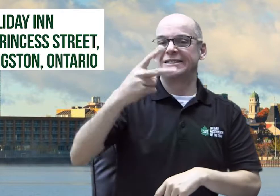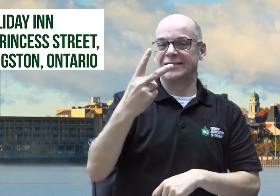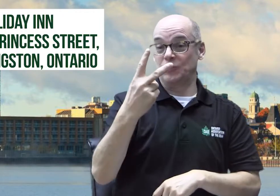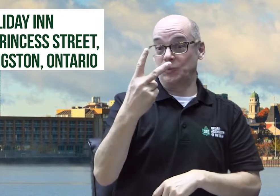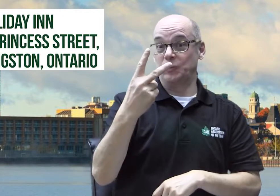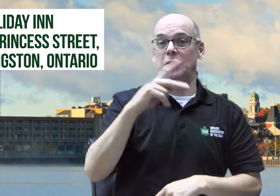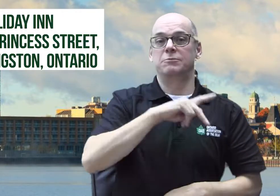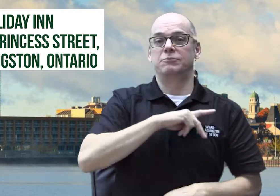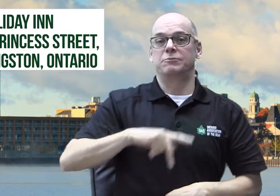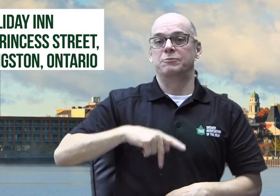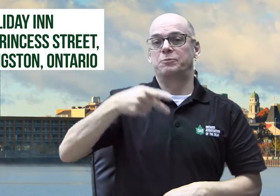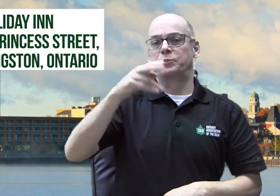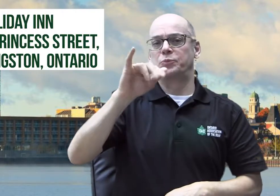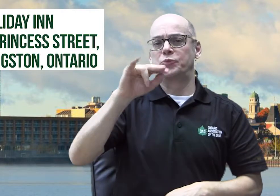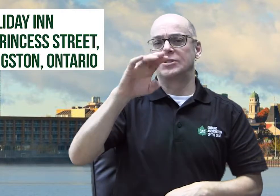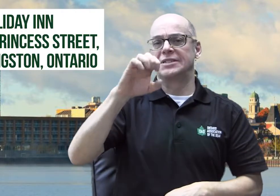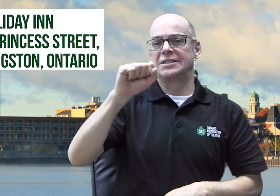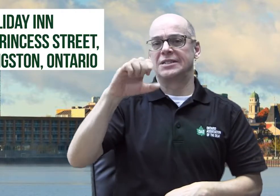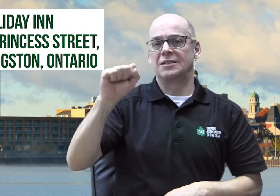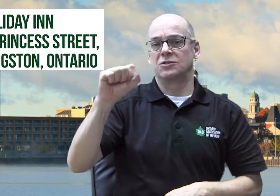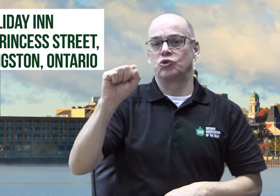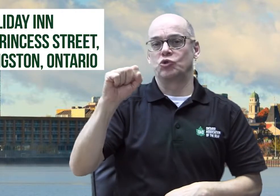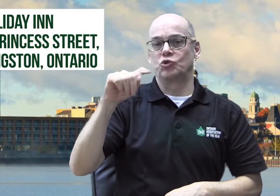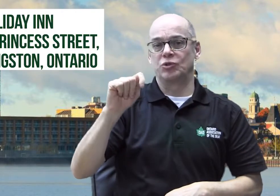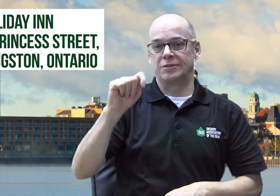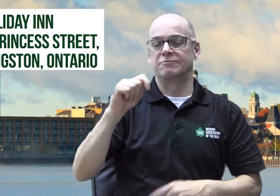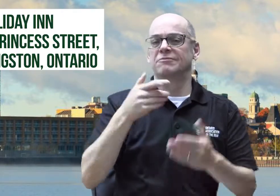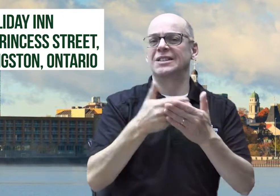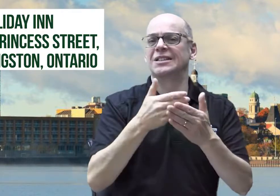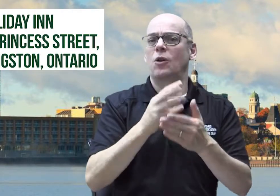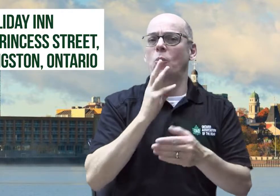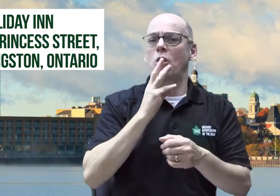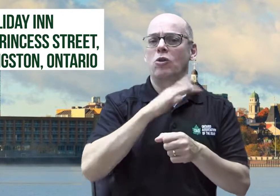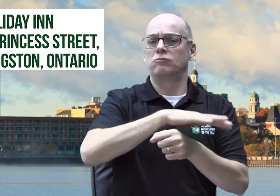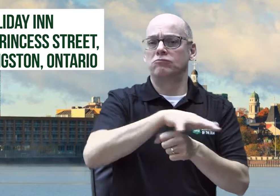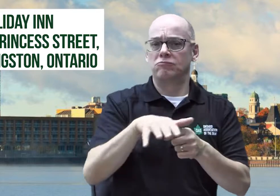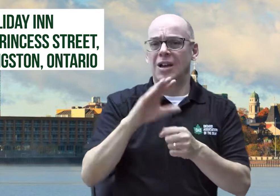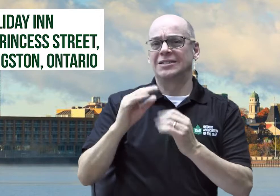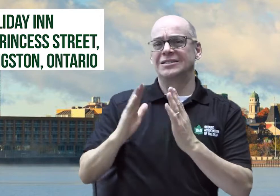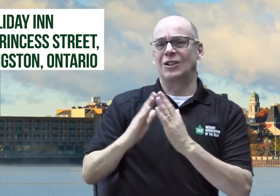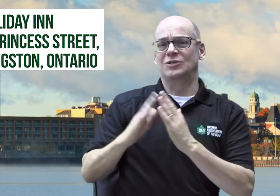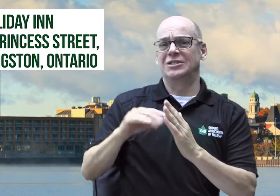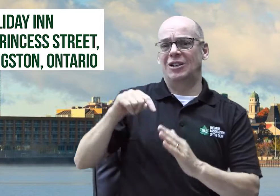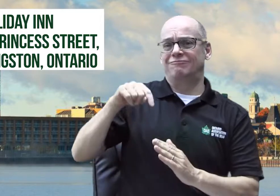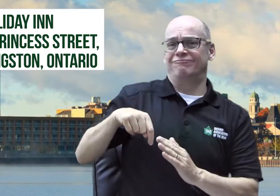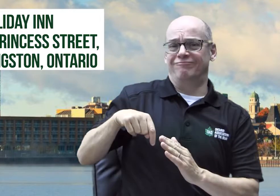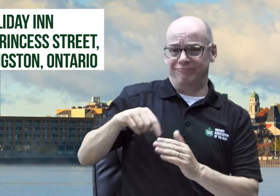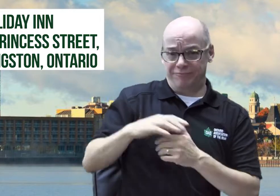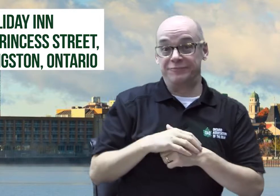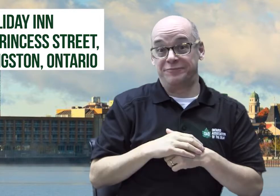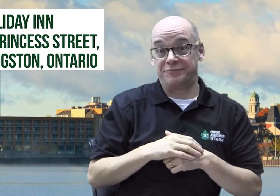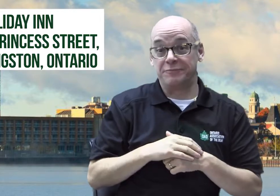2 Princess Street, near waterfront and downtown area.